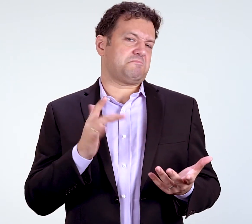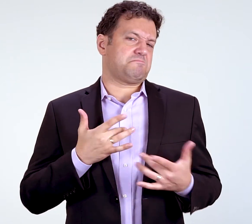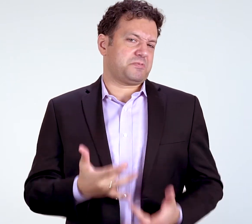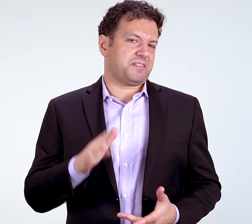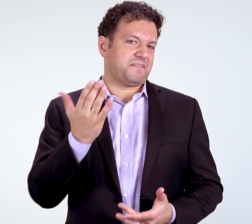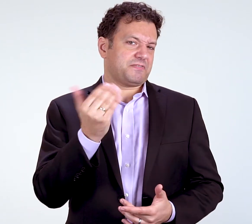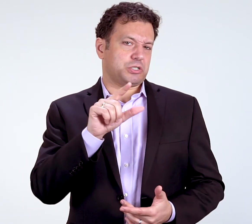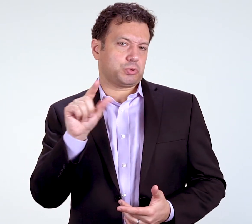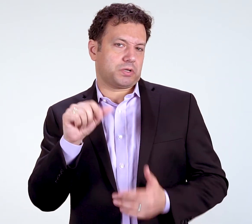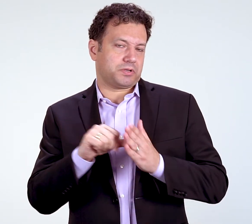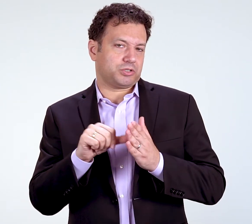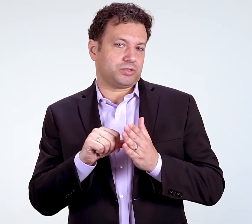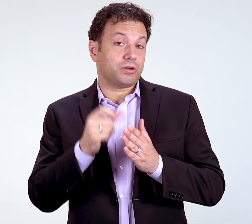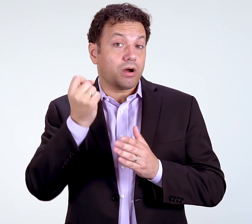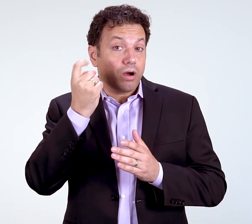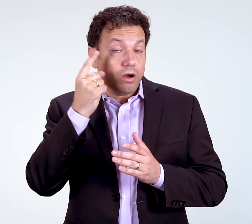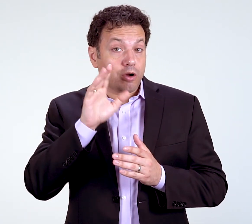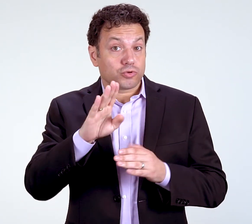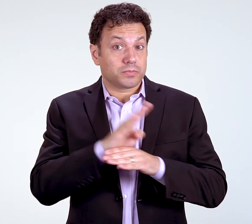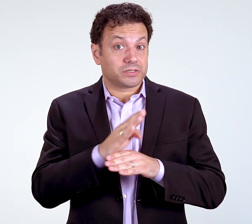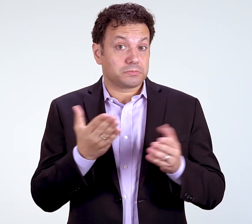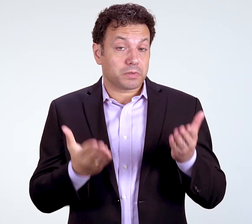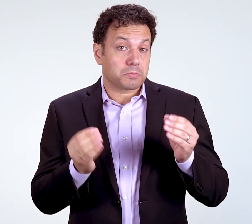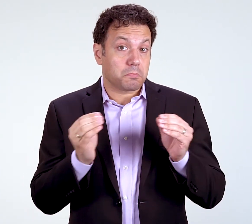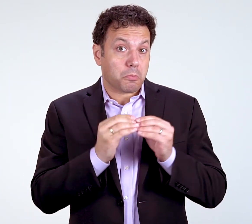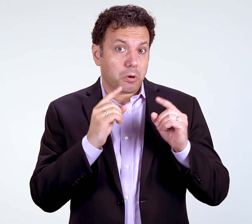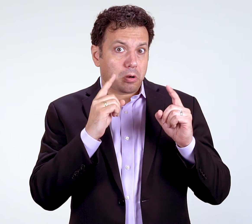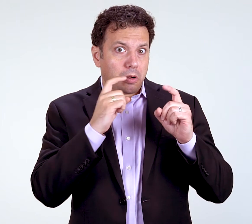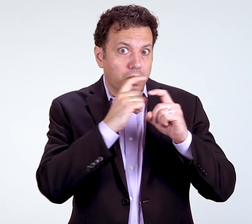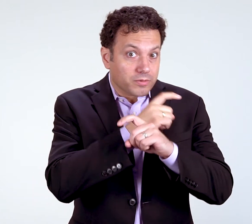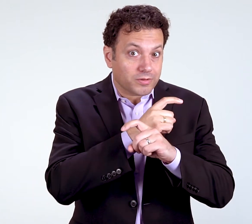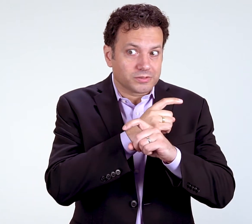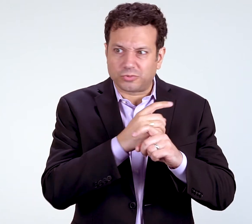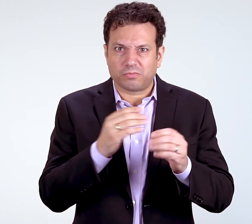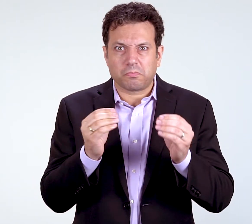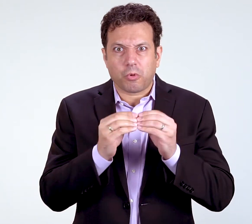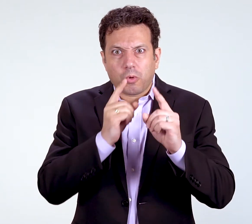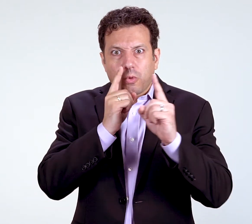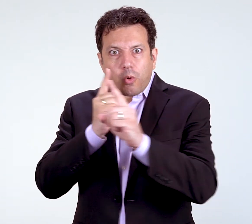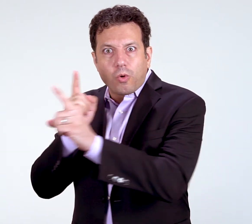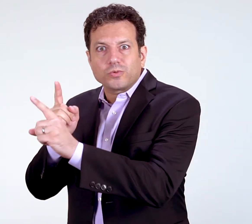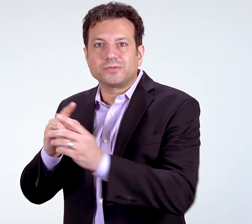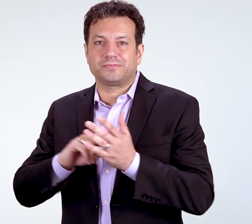It's typically 15-20 pages, but your business may be more complicated or have more goals,